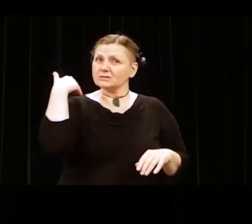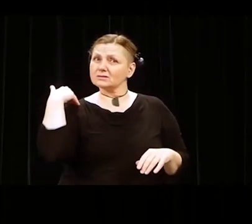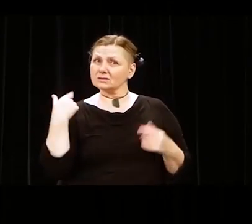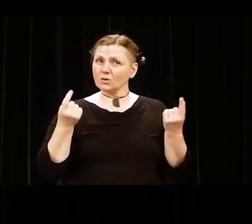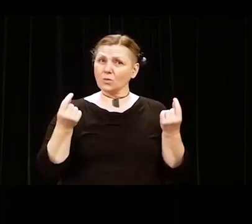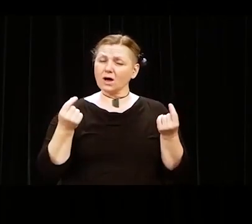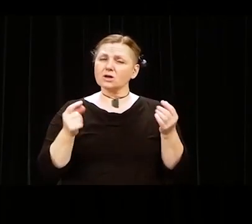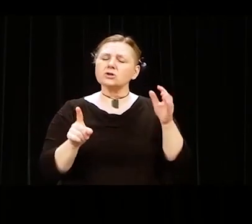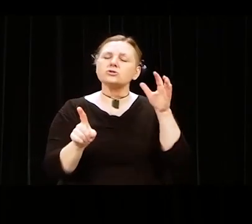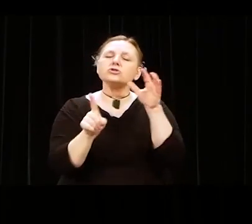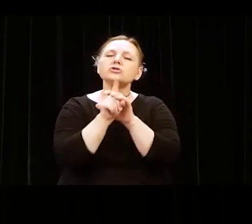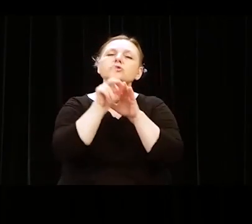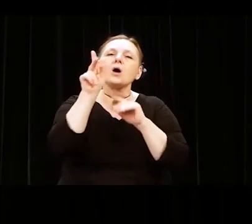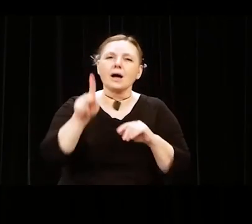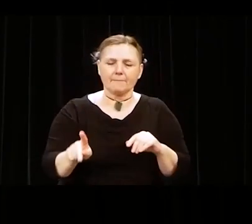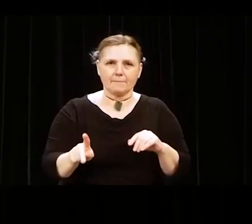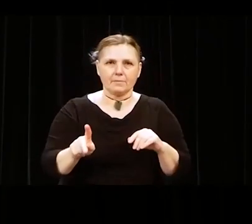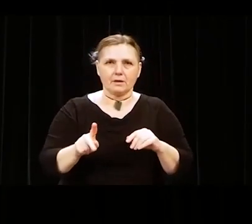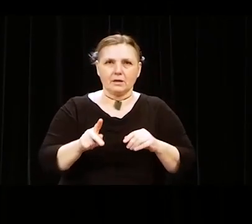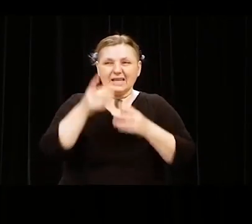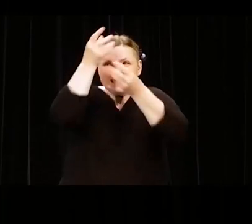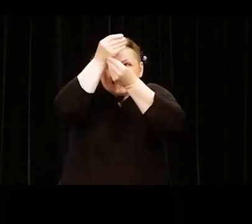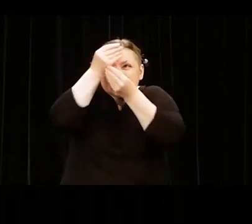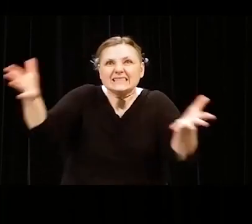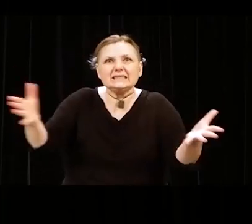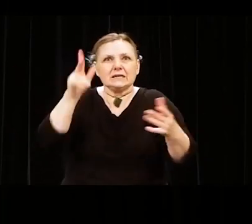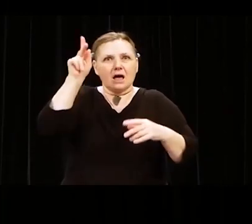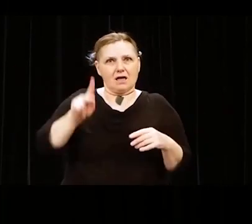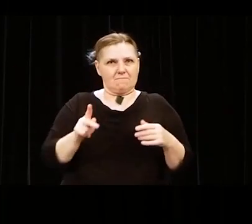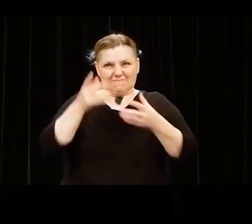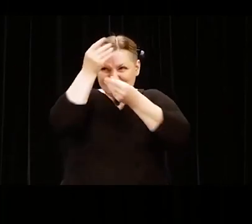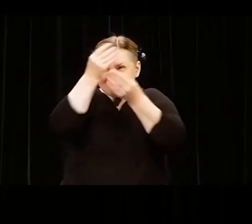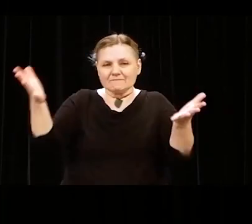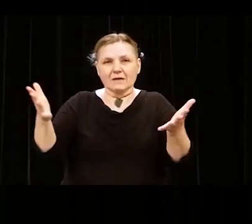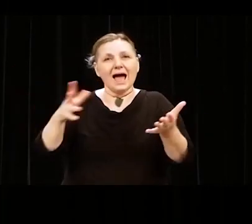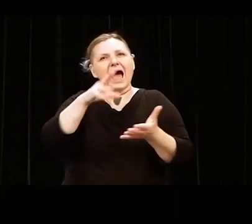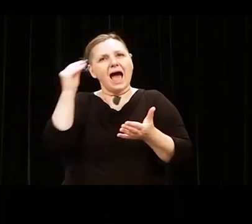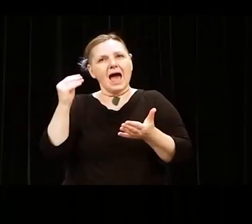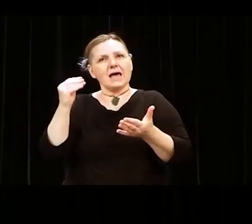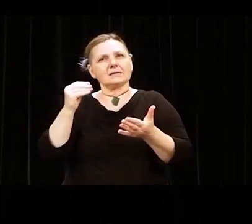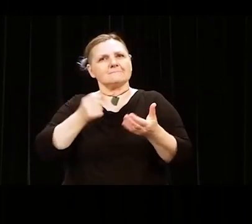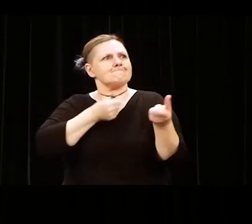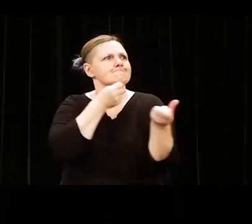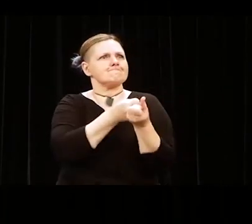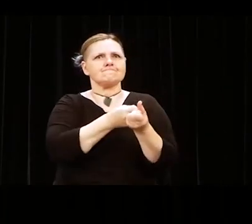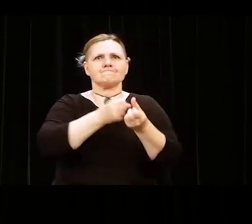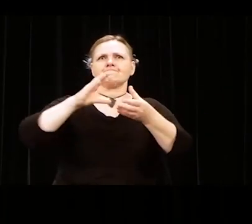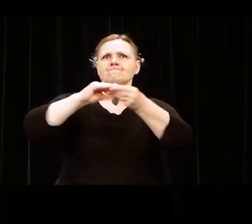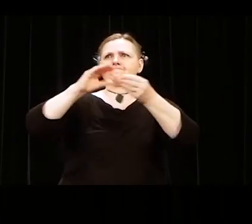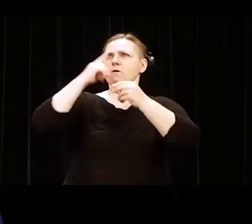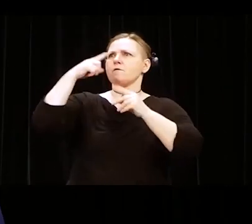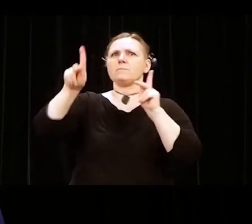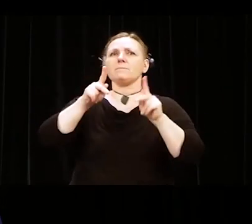speak up, stand up for others that cannot. Be it for immigrants and refugees.